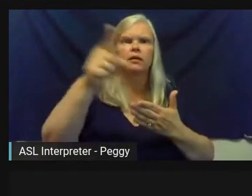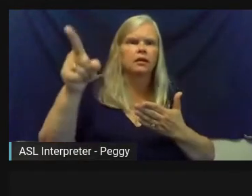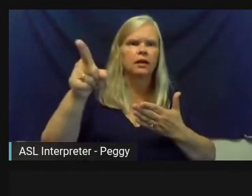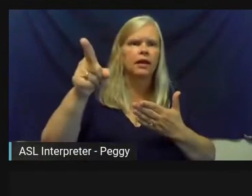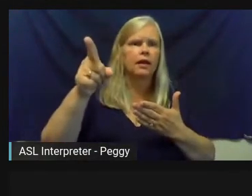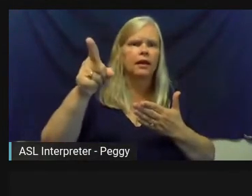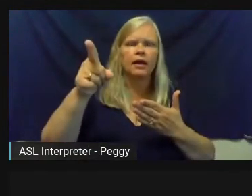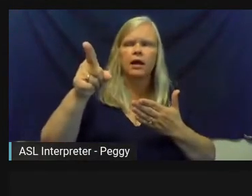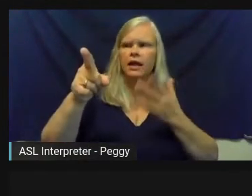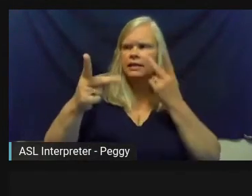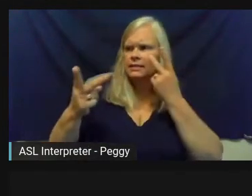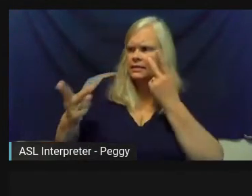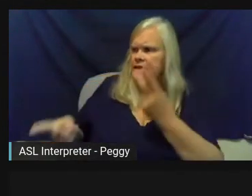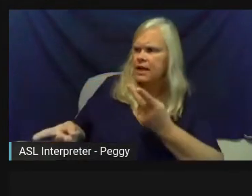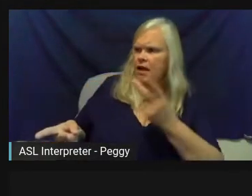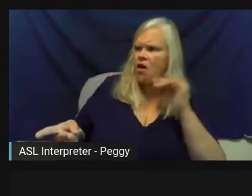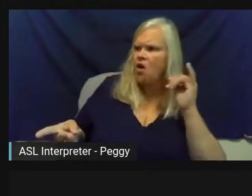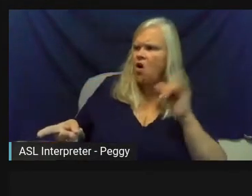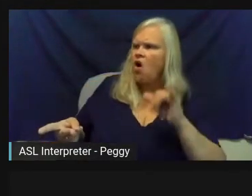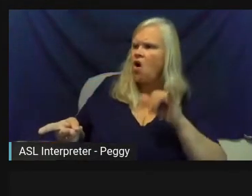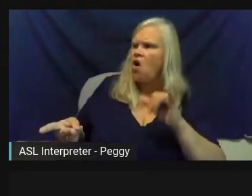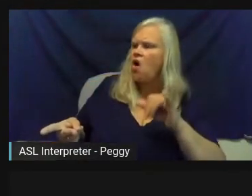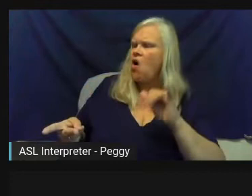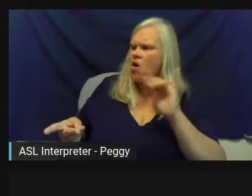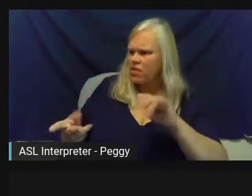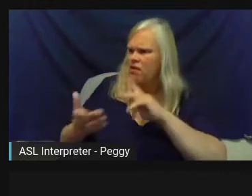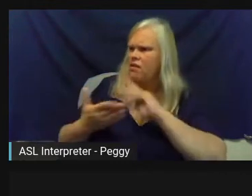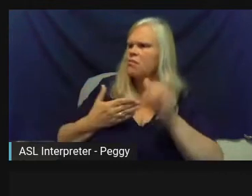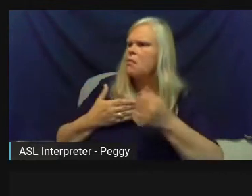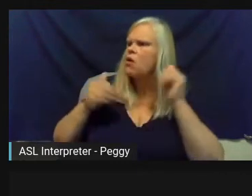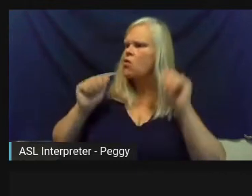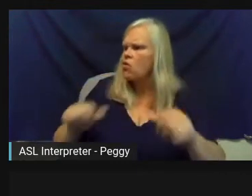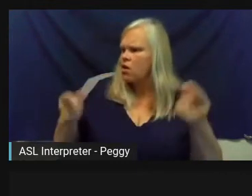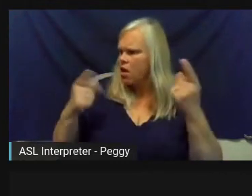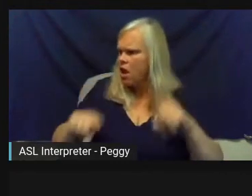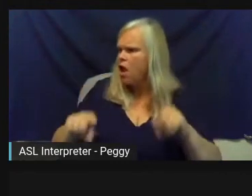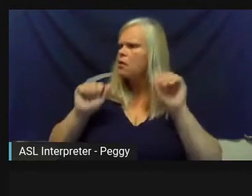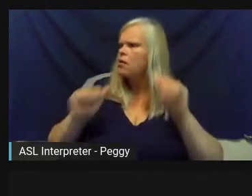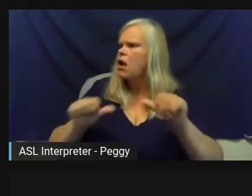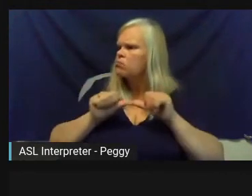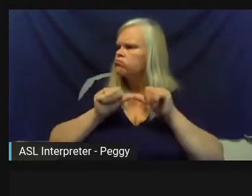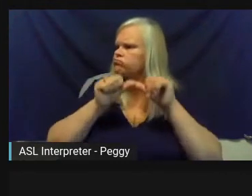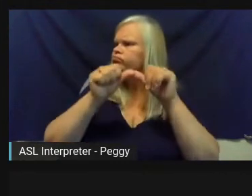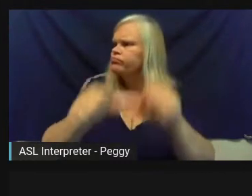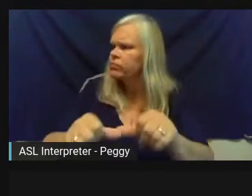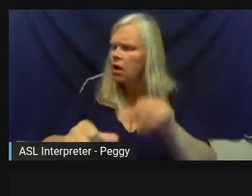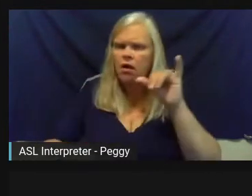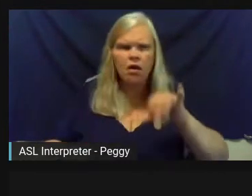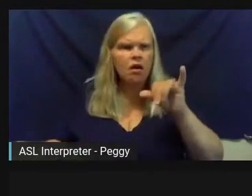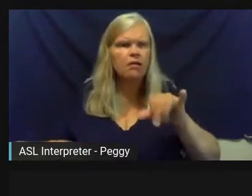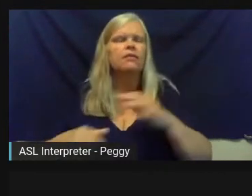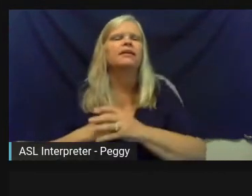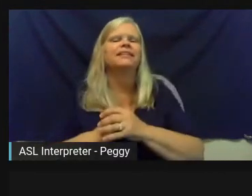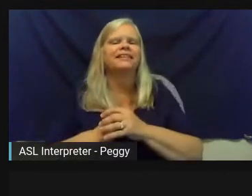a more permanent way. And sometimes things aren't permanent. I mean, I think my favorite thing is when you see the